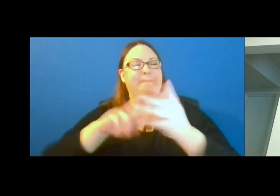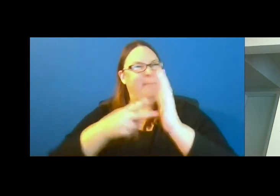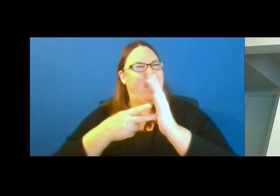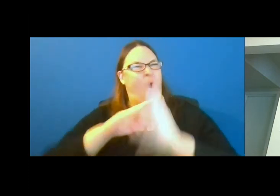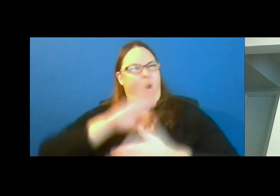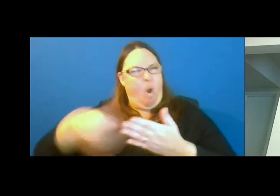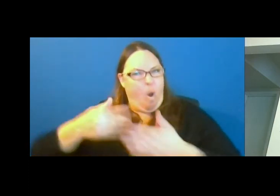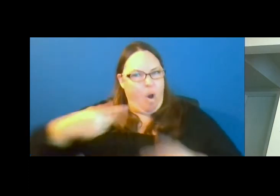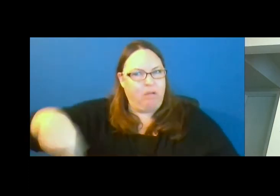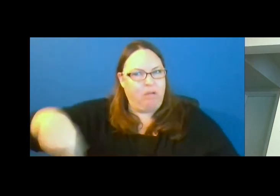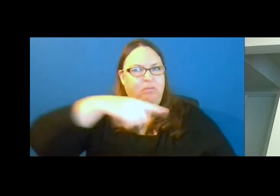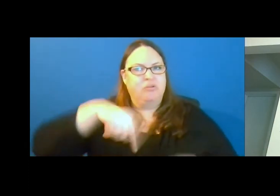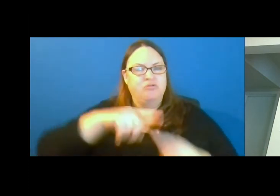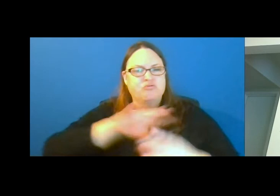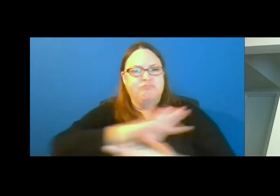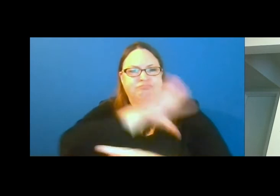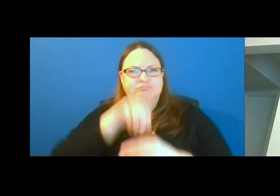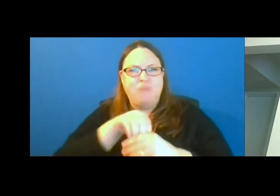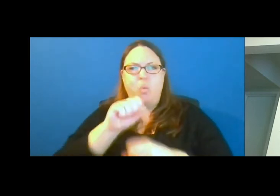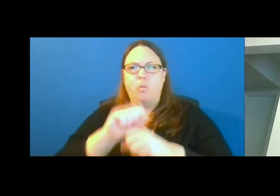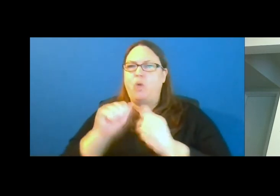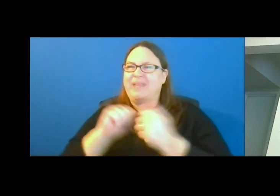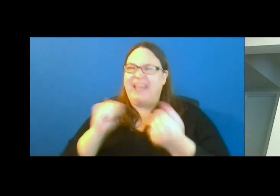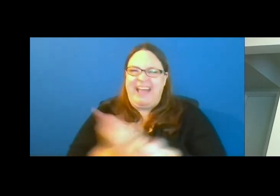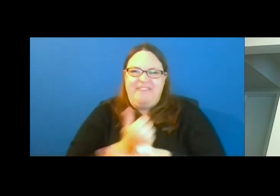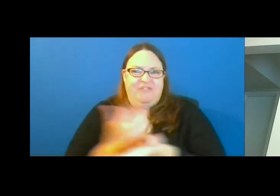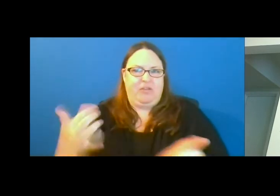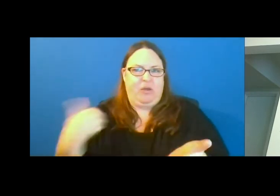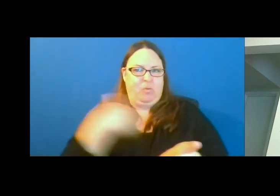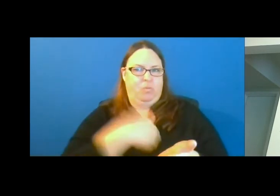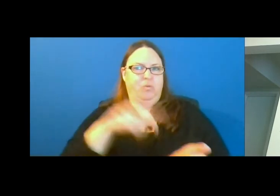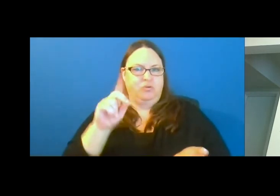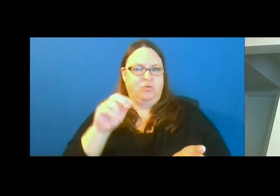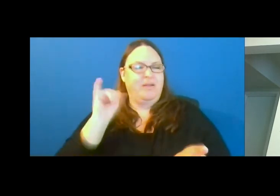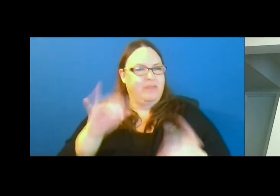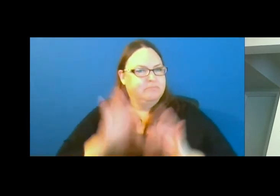Our goal is to incorporate this work in everything that we do, as it is essential to truly becoming